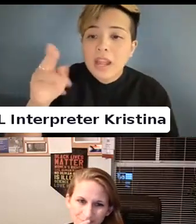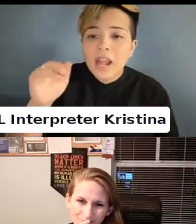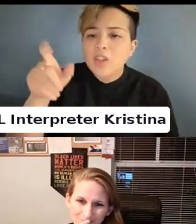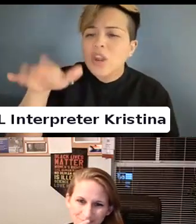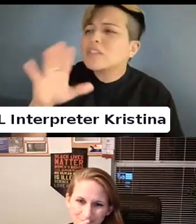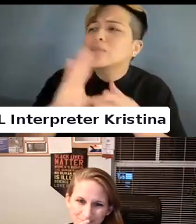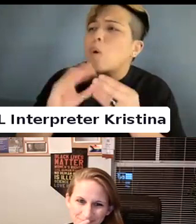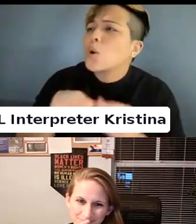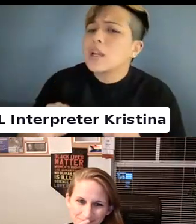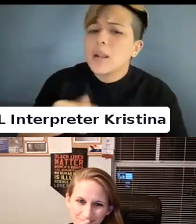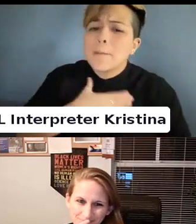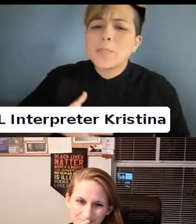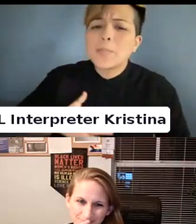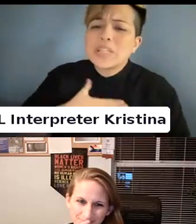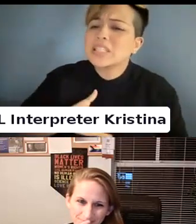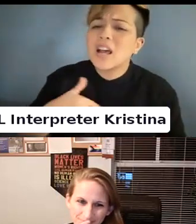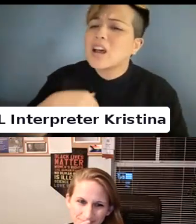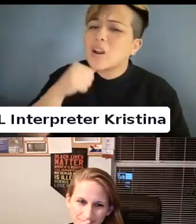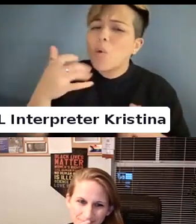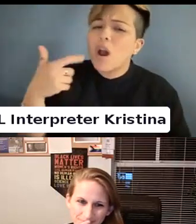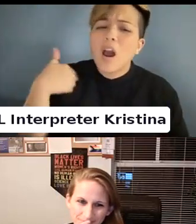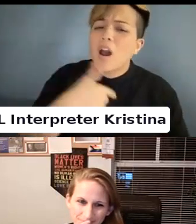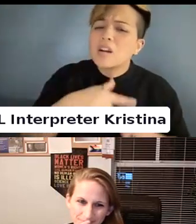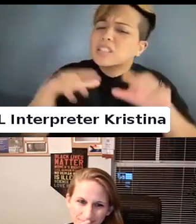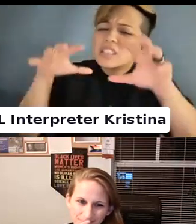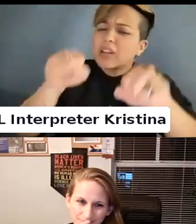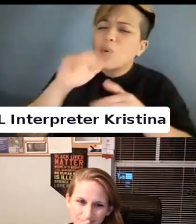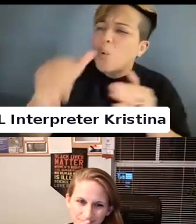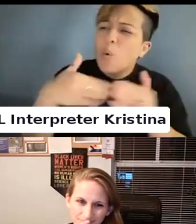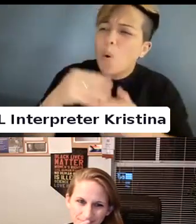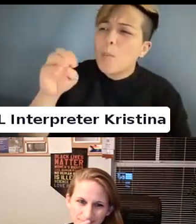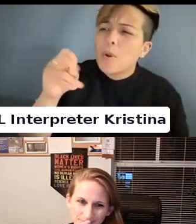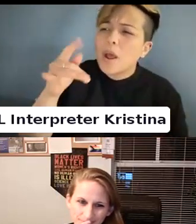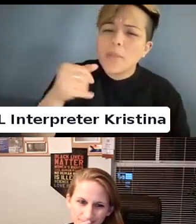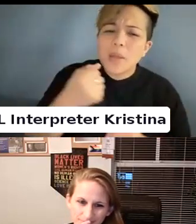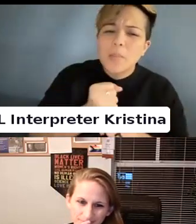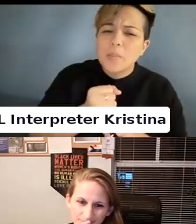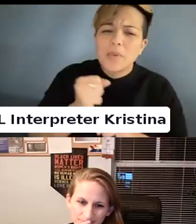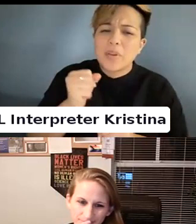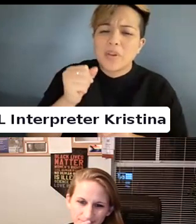Please I don't want us to take the whole of making fun of ourselves and part in front